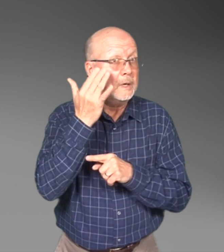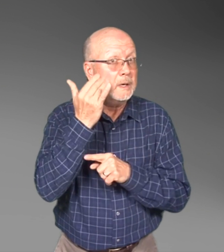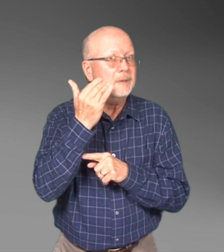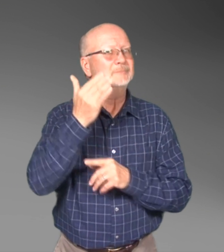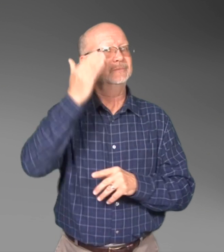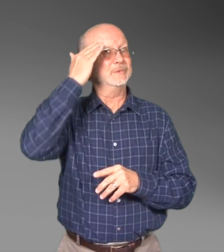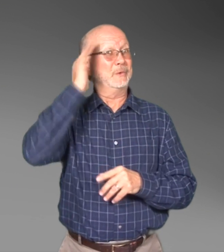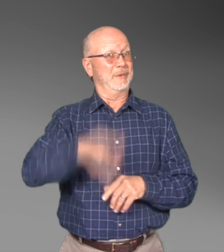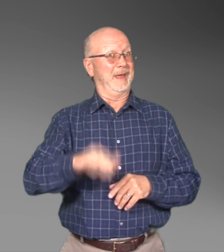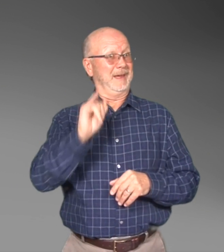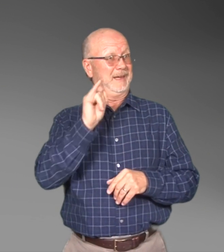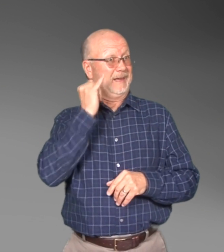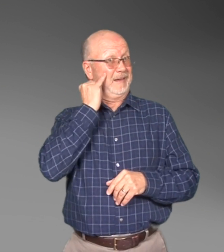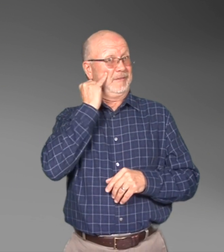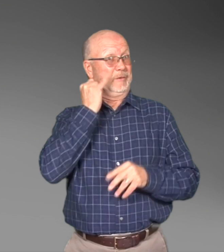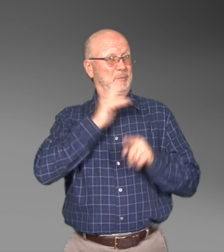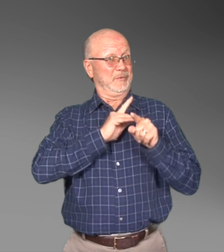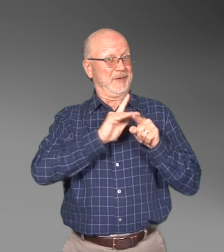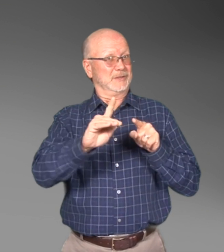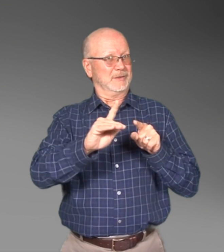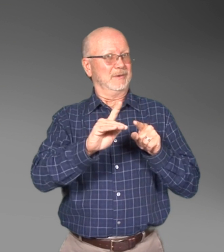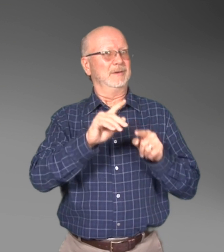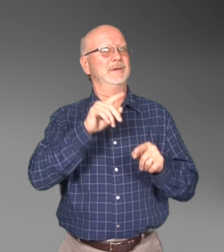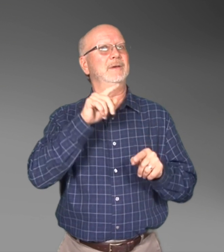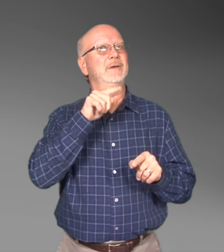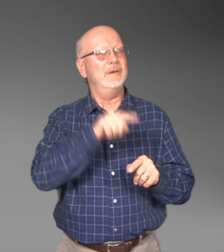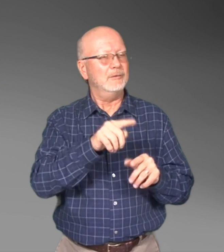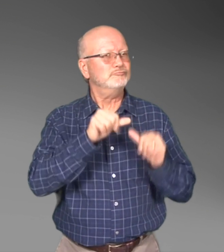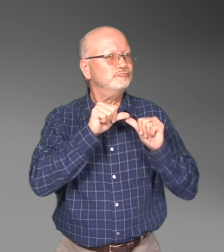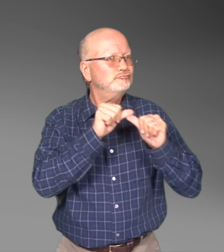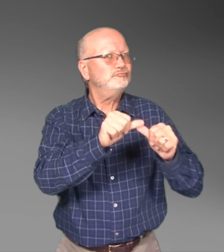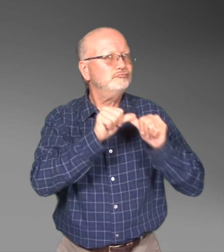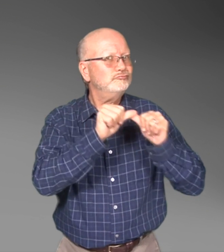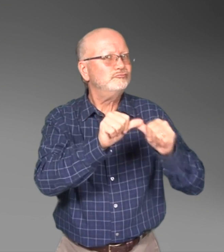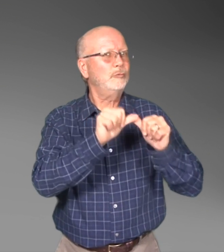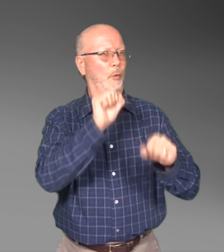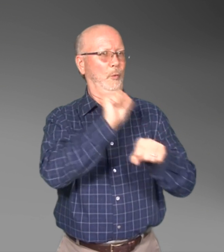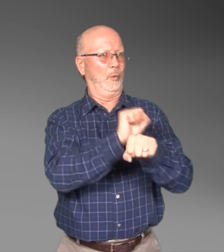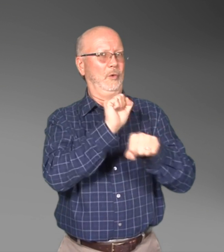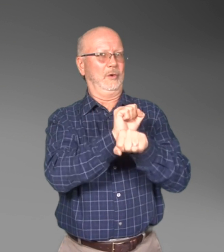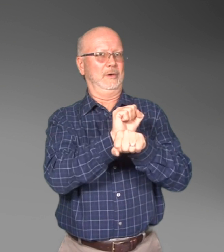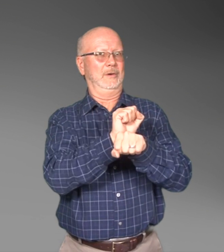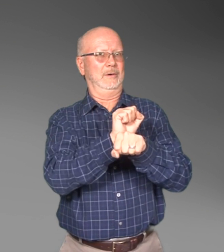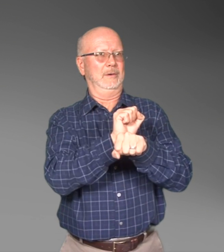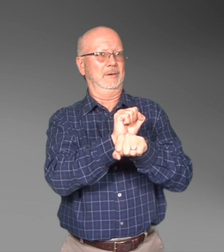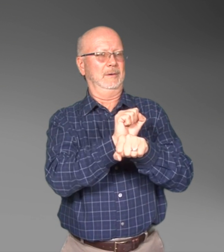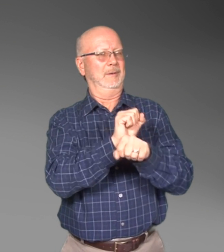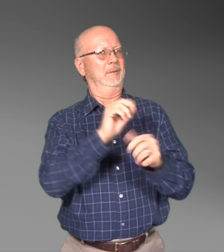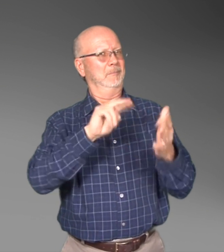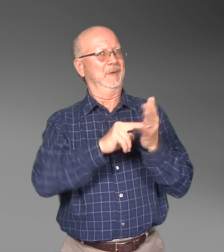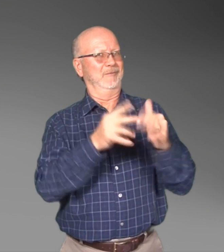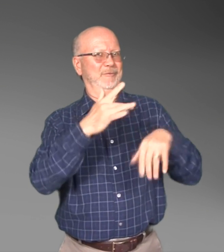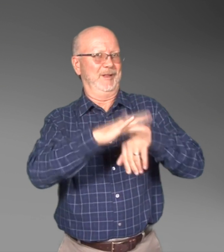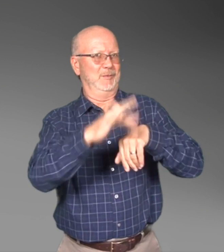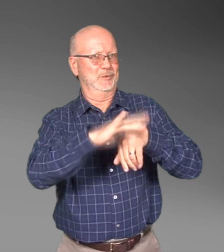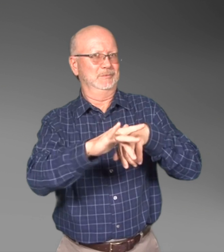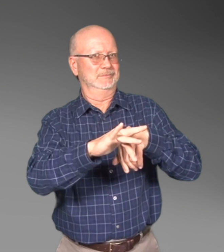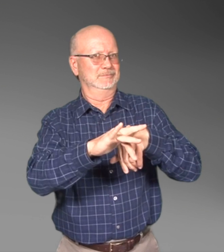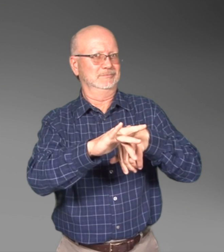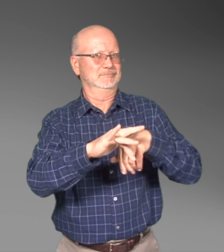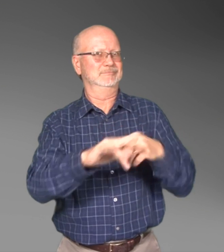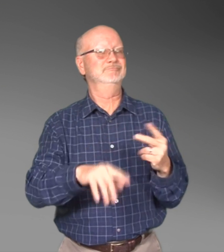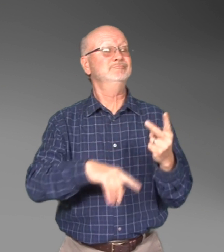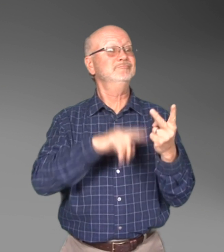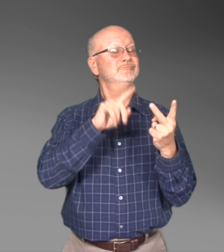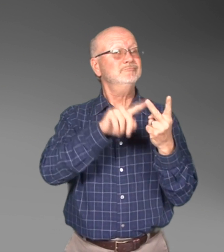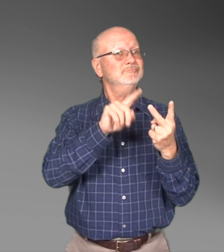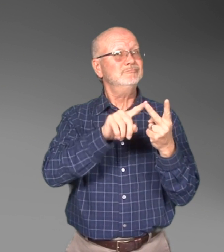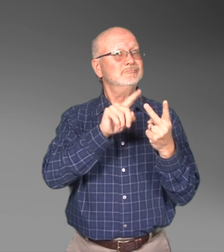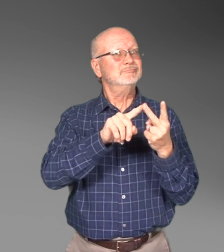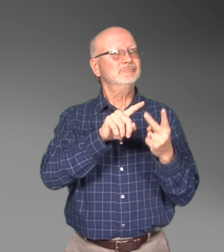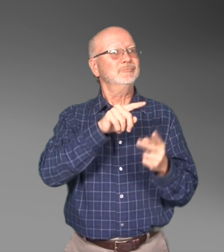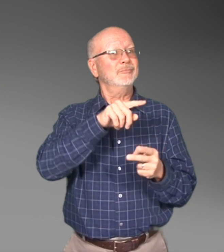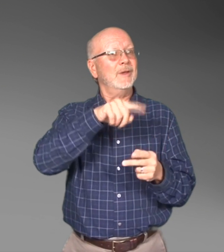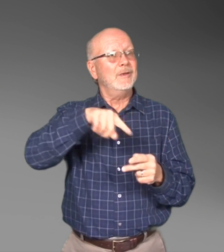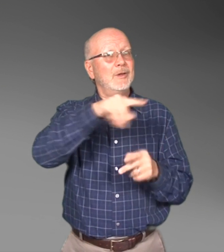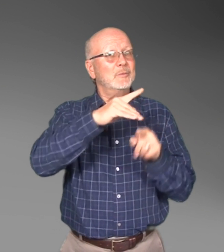The staff must be professional in order to ensure that the advocacy work is sustainable,